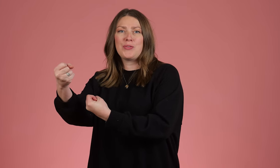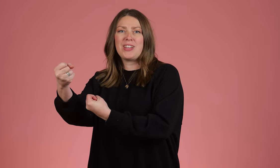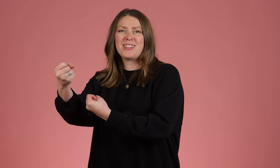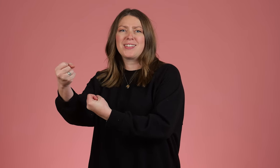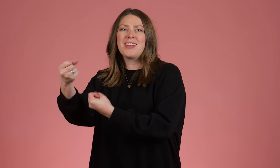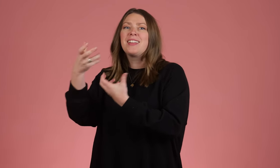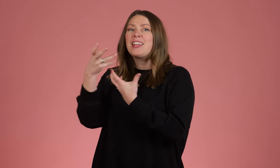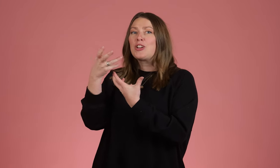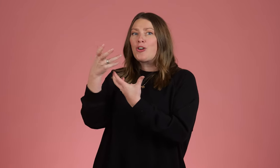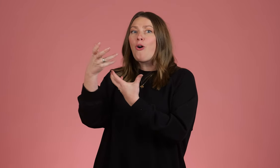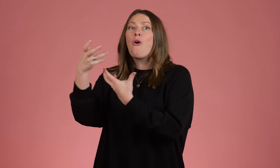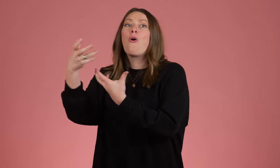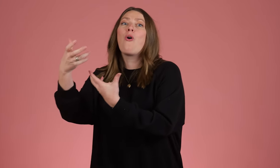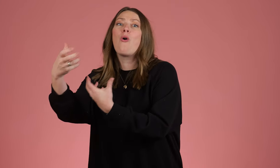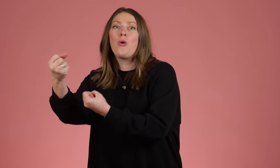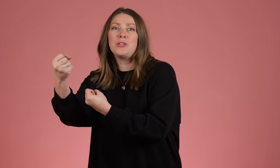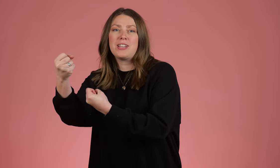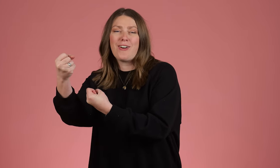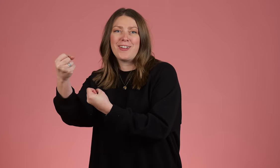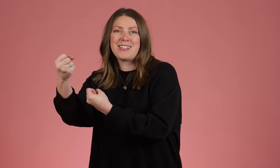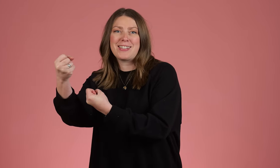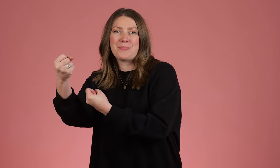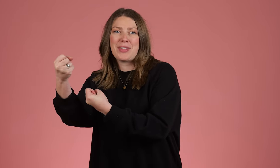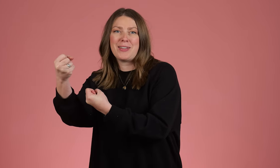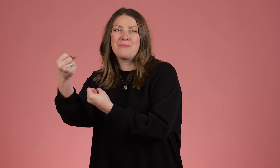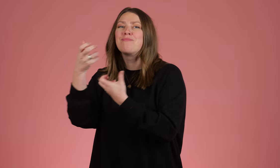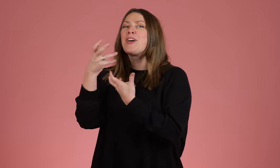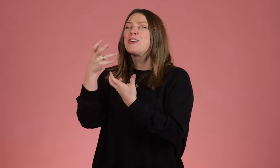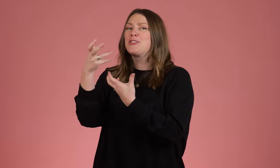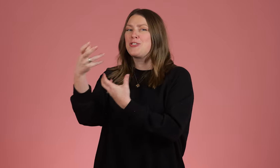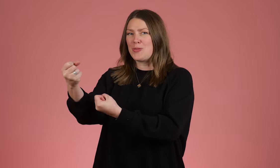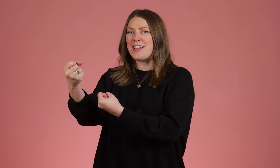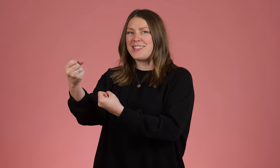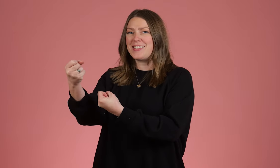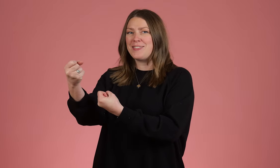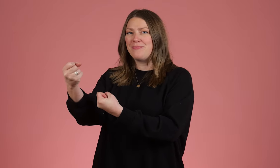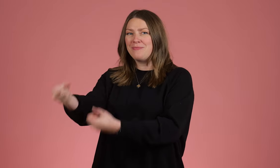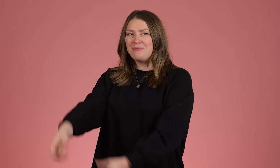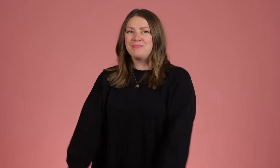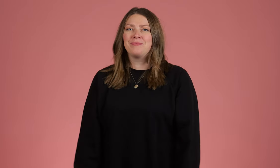fists like you're holding on to something. Trust